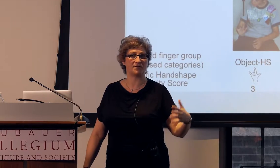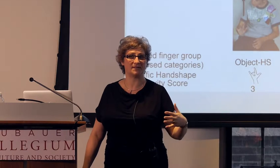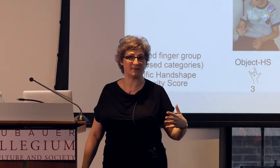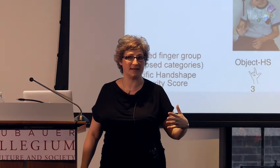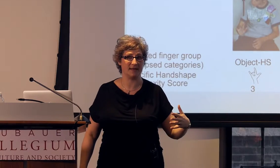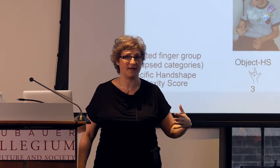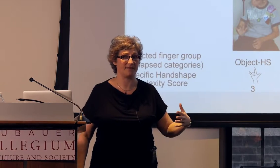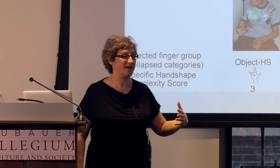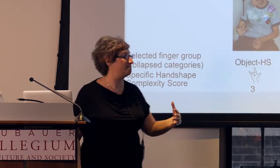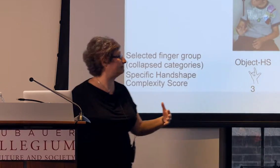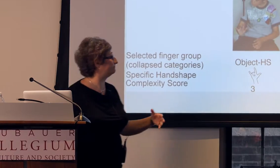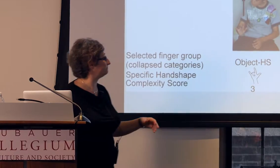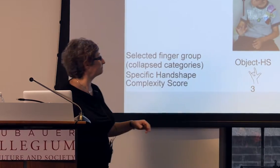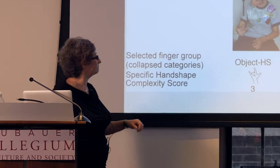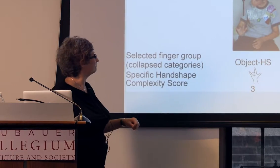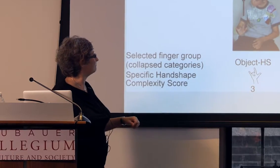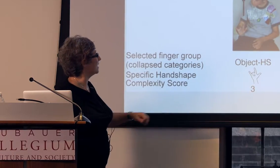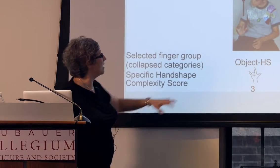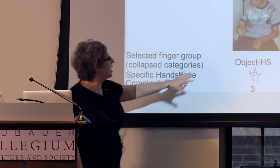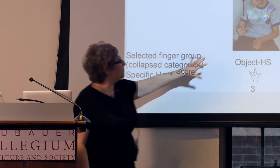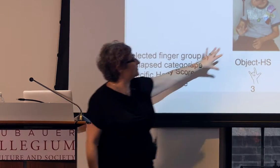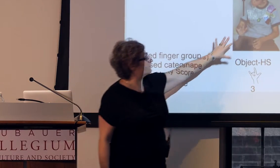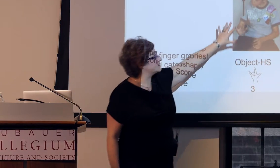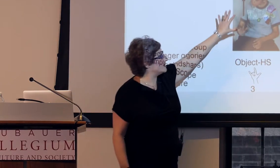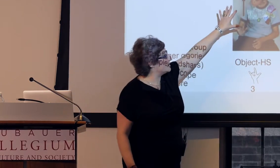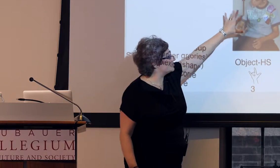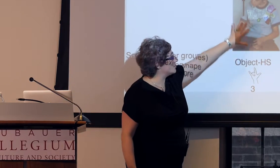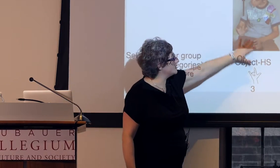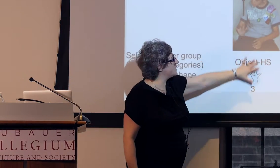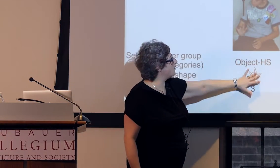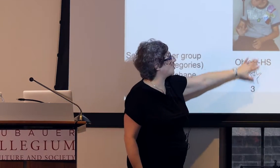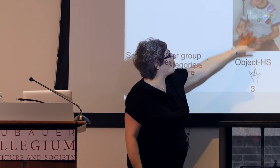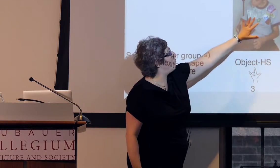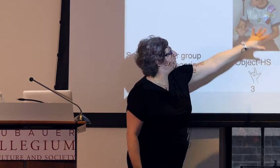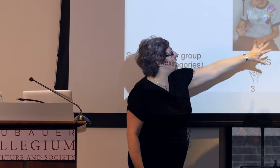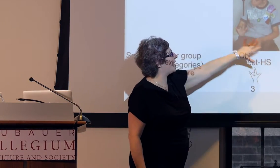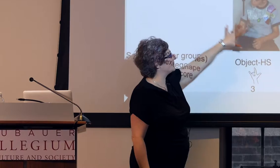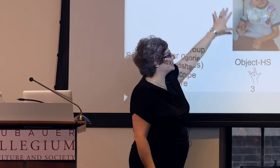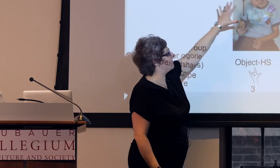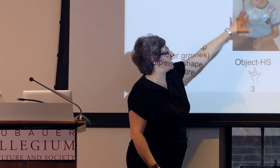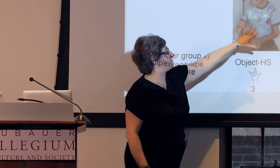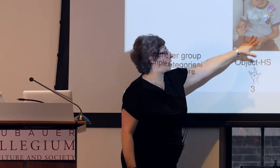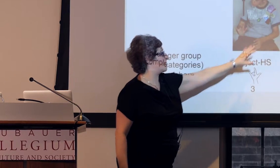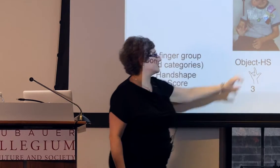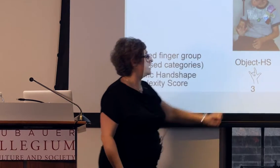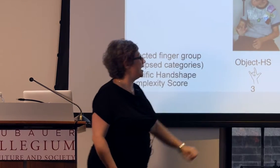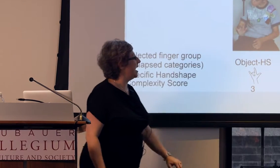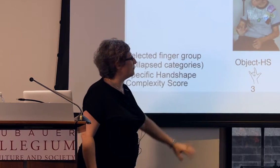was participating in that event. But the results I'm showing you now are only about this event part